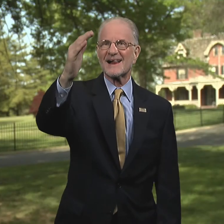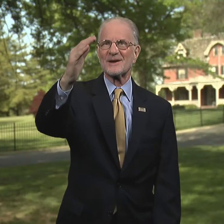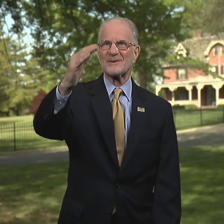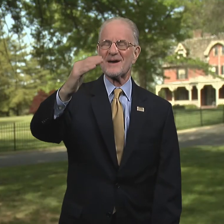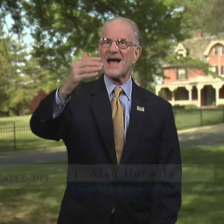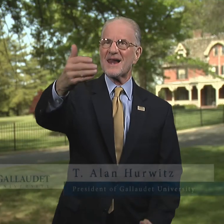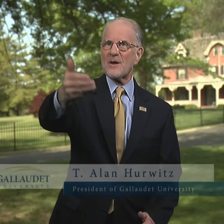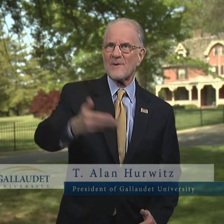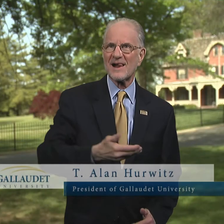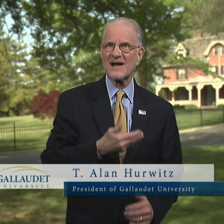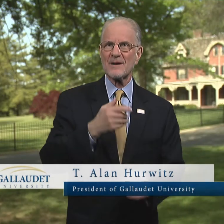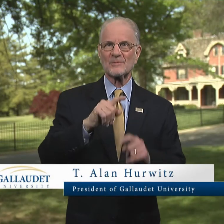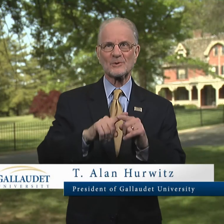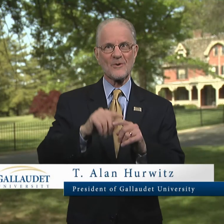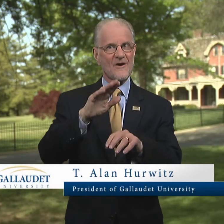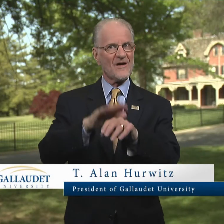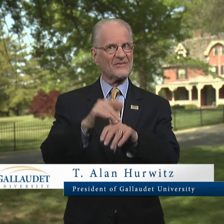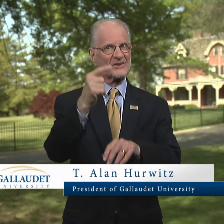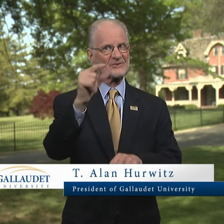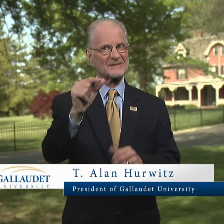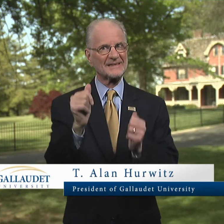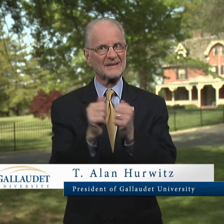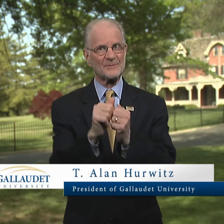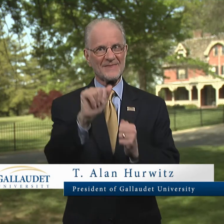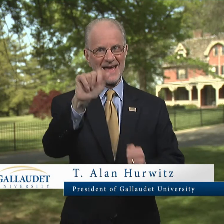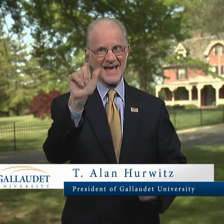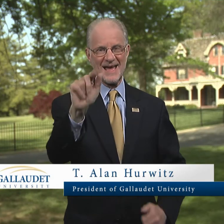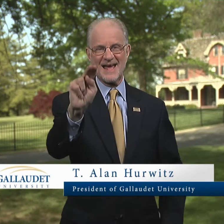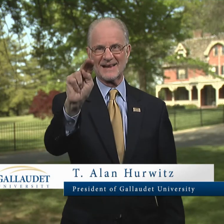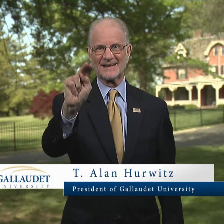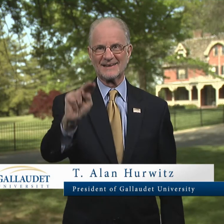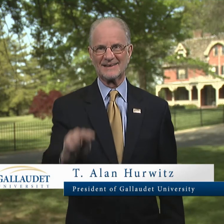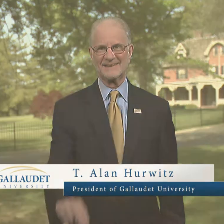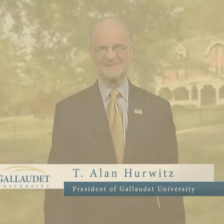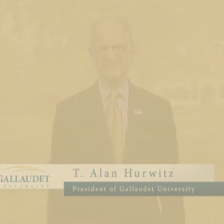Hello and welcome to On The Green with Alan!